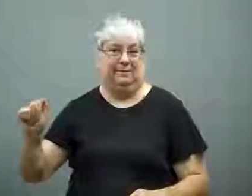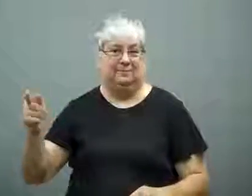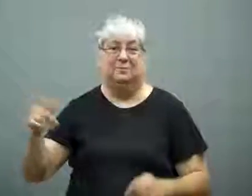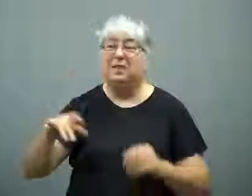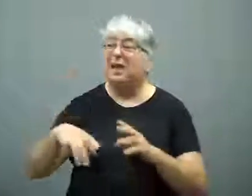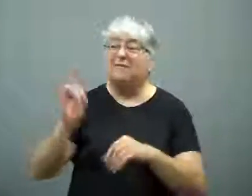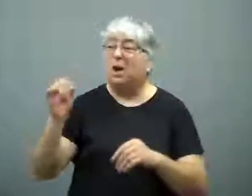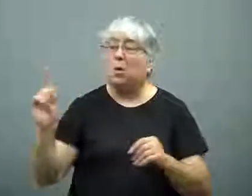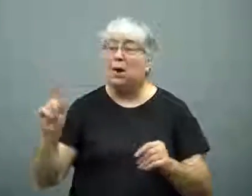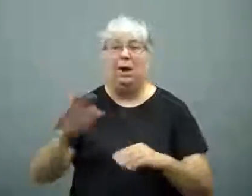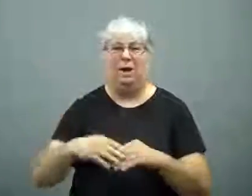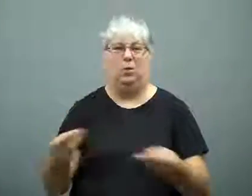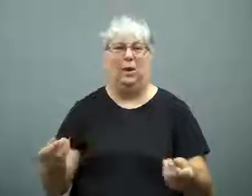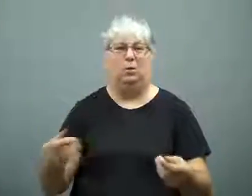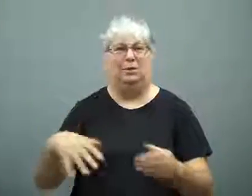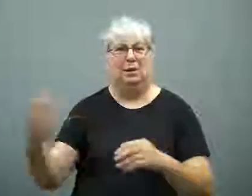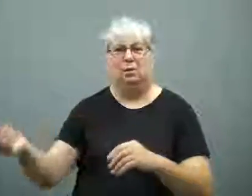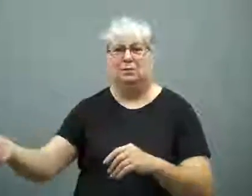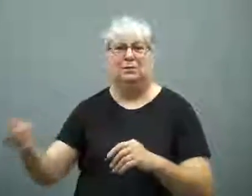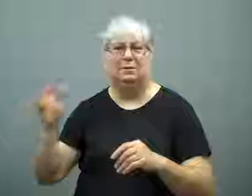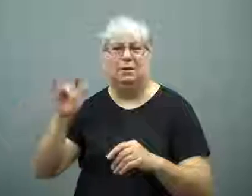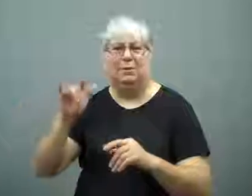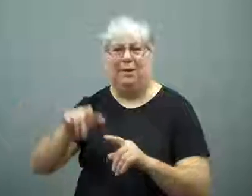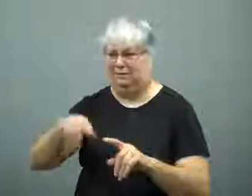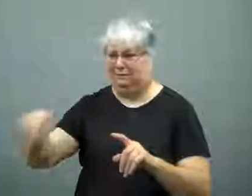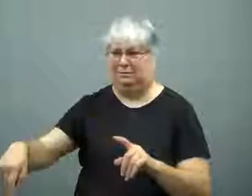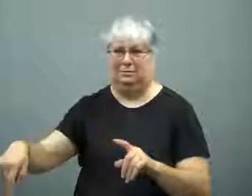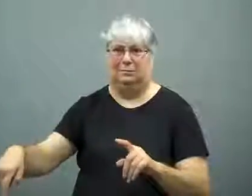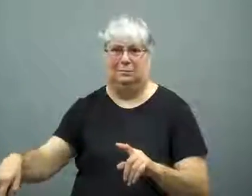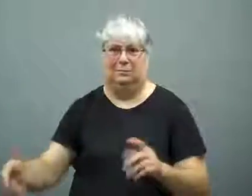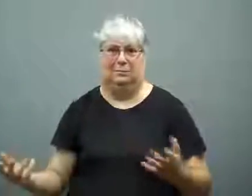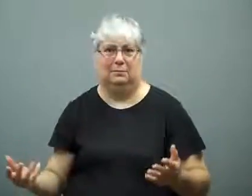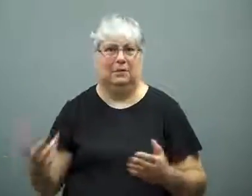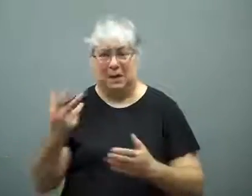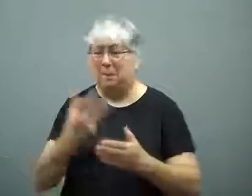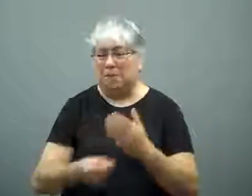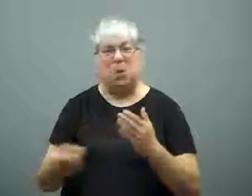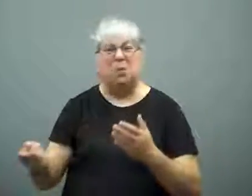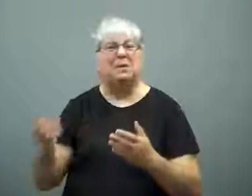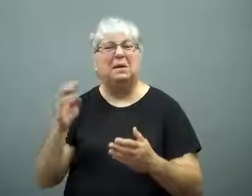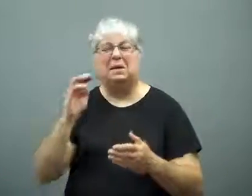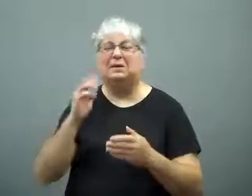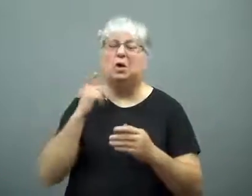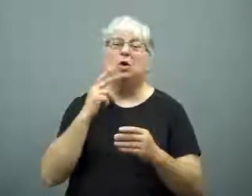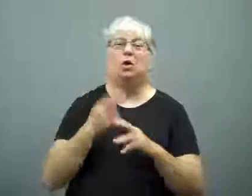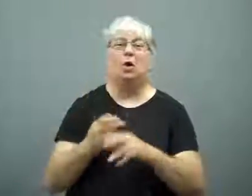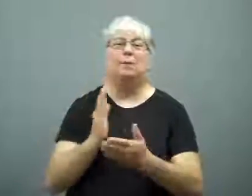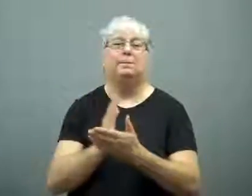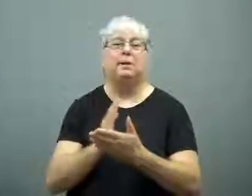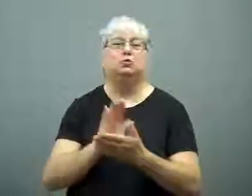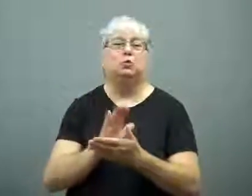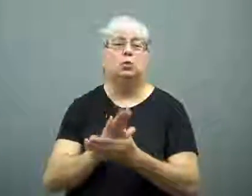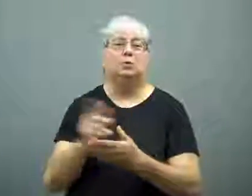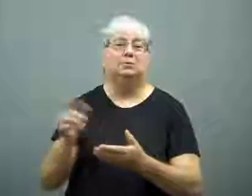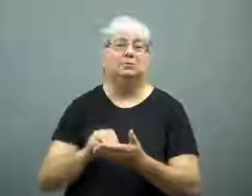They were found on the ground outside the plane.